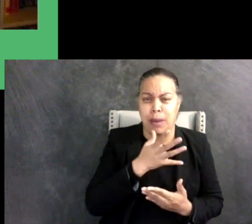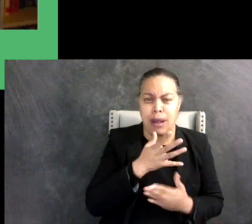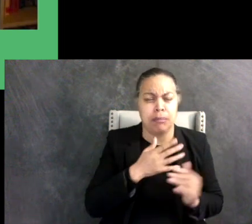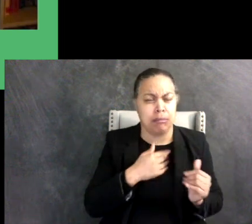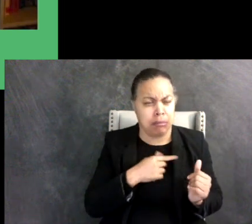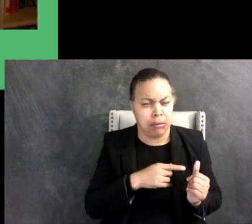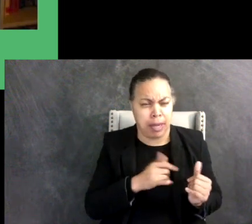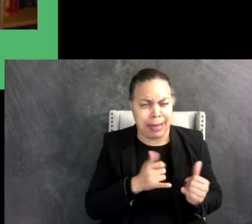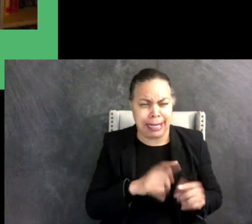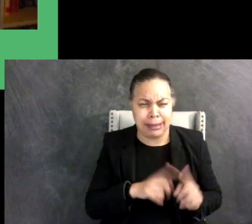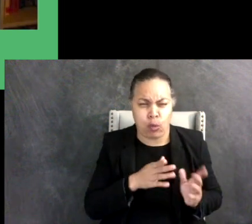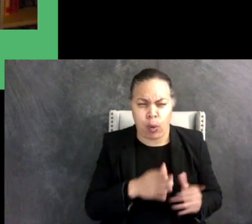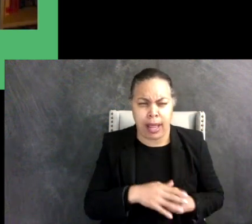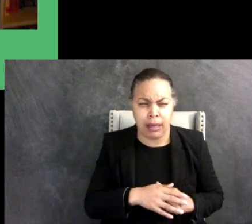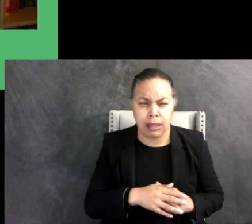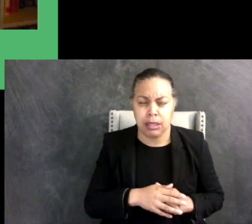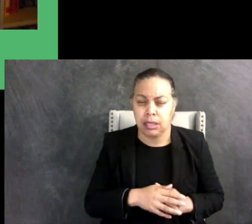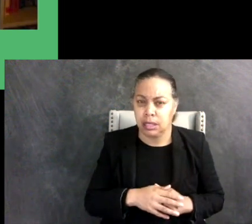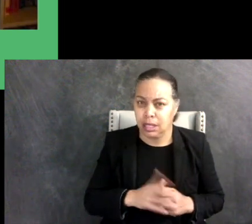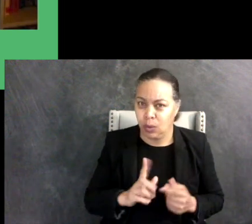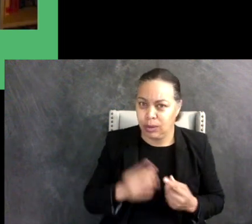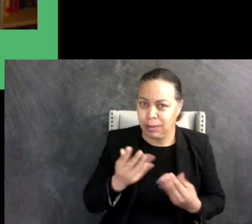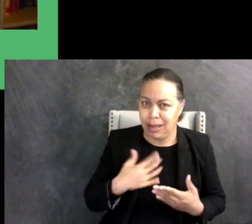when I told that I played the wrong way it makes me feel kind of upset.